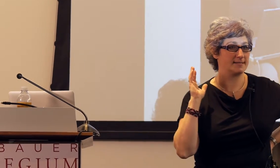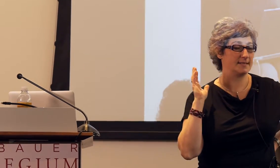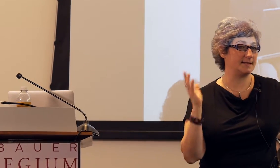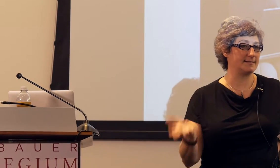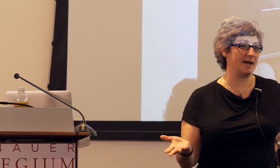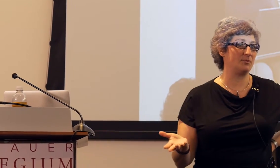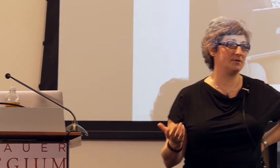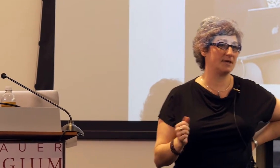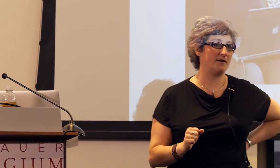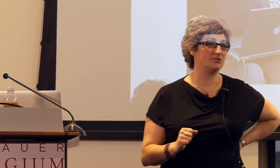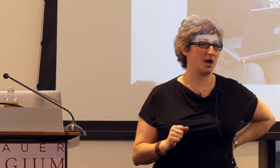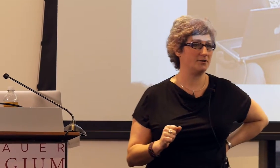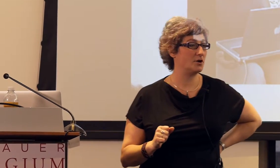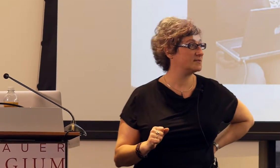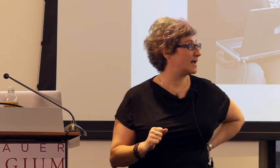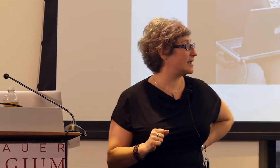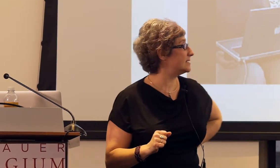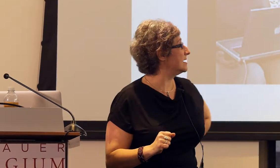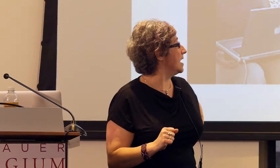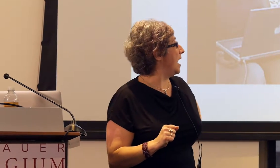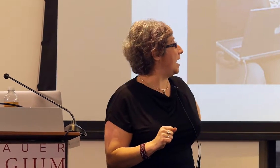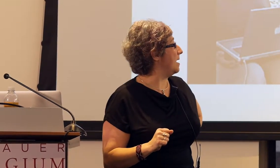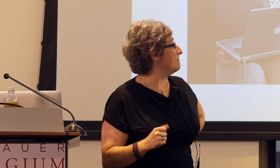has seen examples of child homesign.